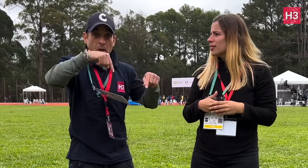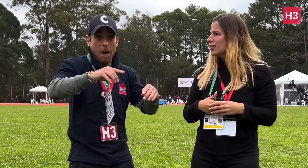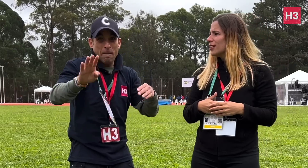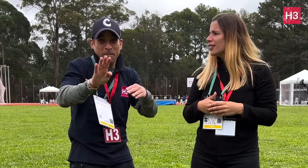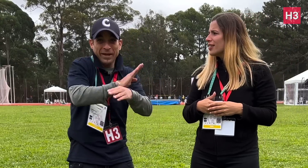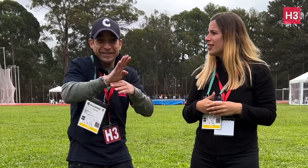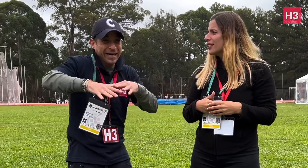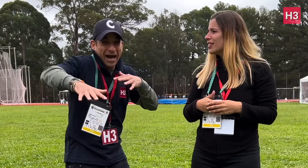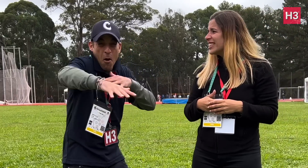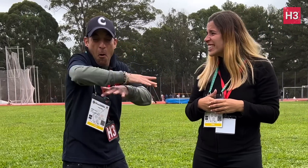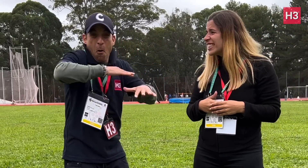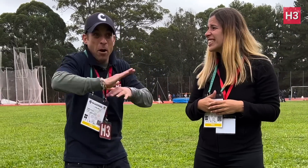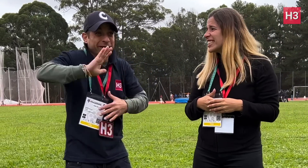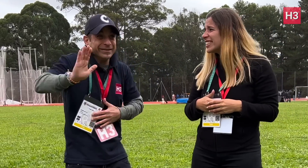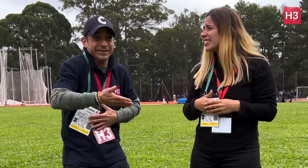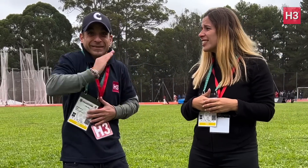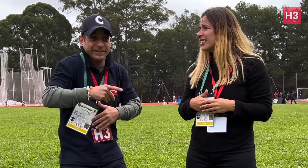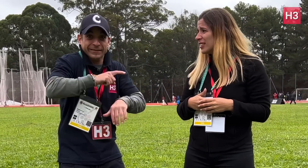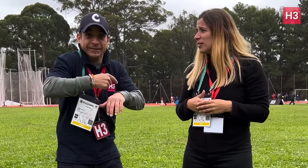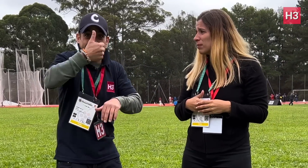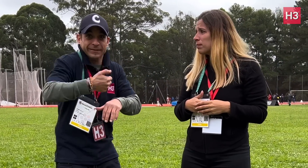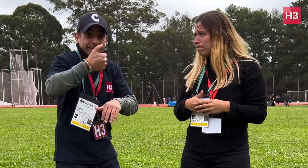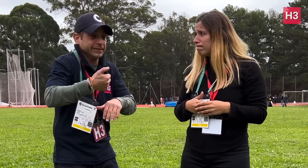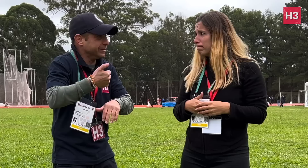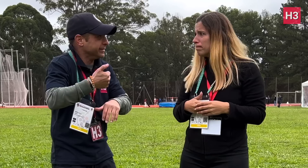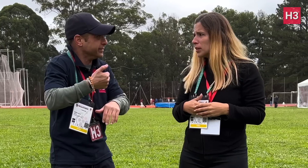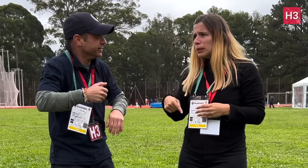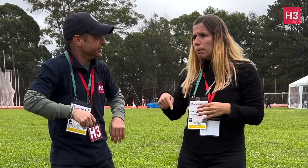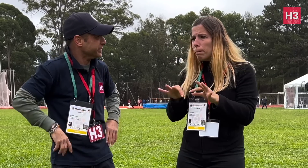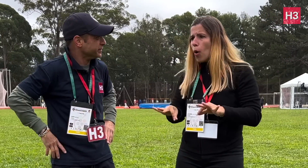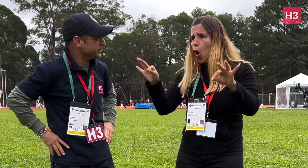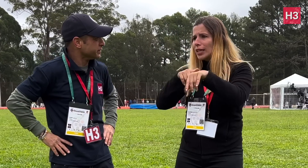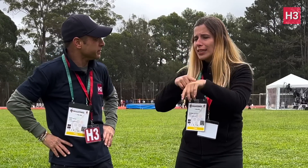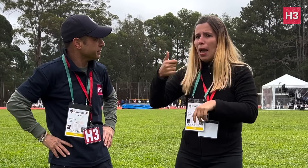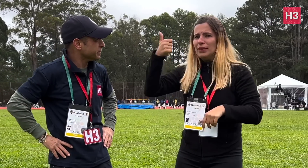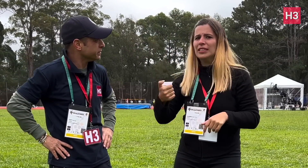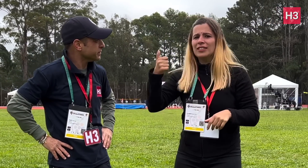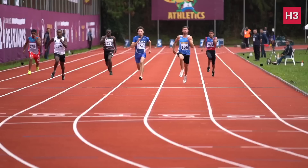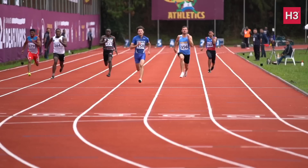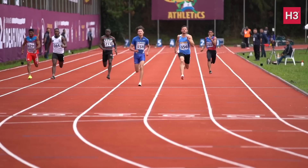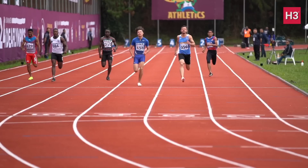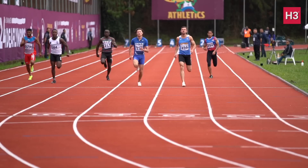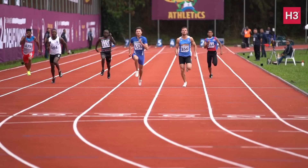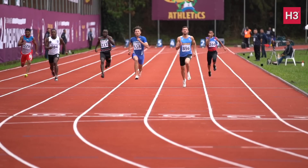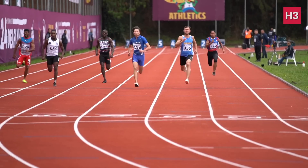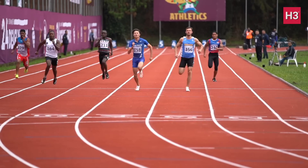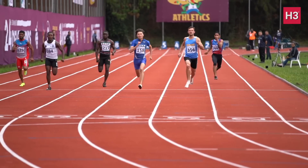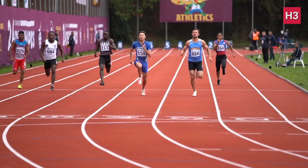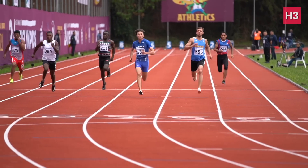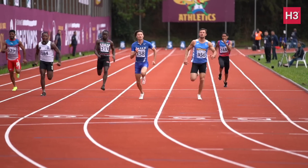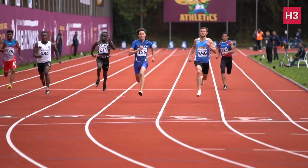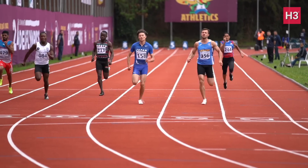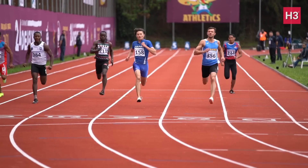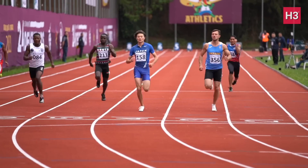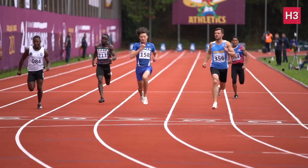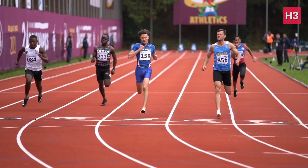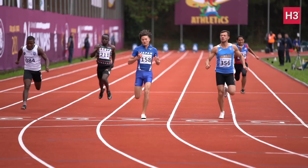The athletics event schedule is extremely full and tight on specific days. Speaking of a tight schedule,